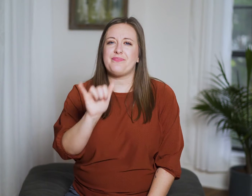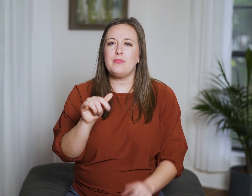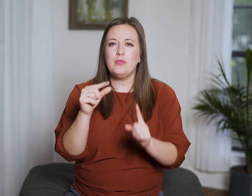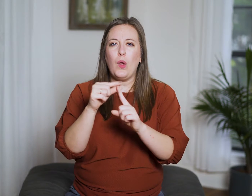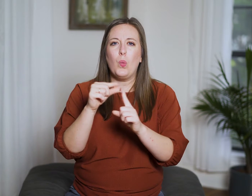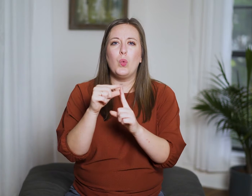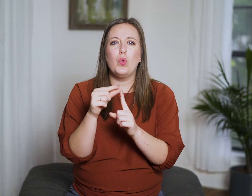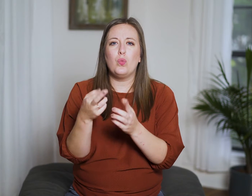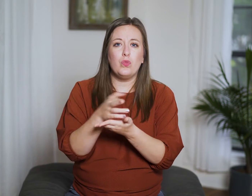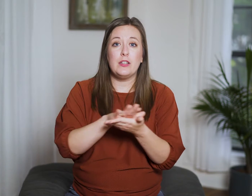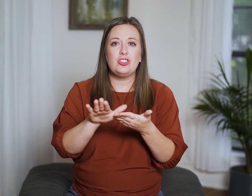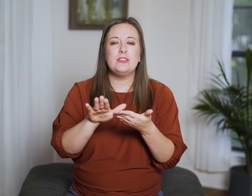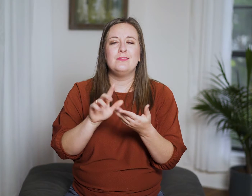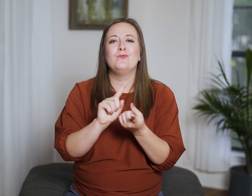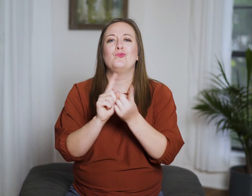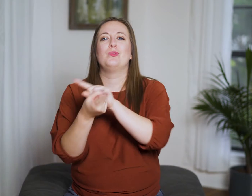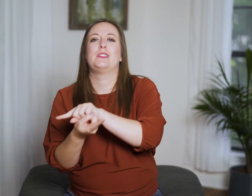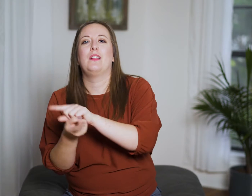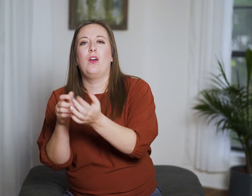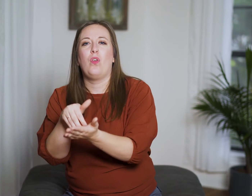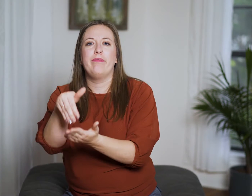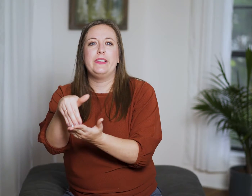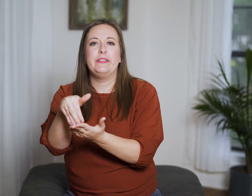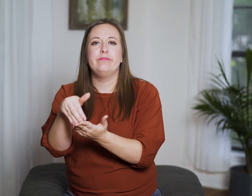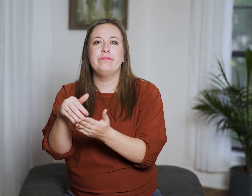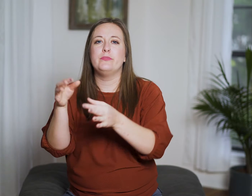The word translated as righteous most often refers